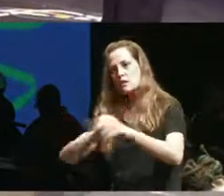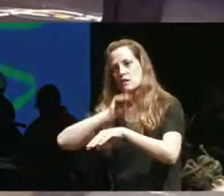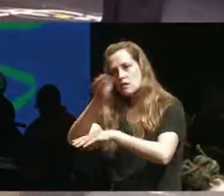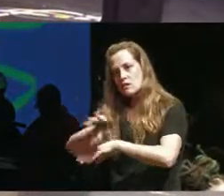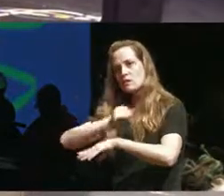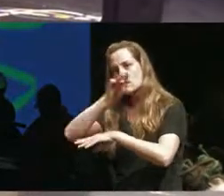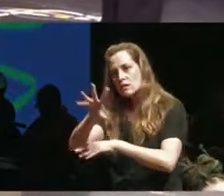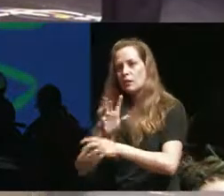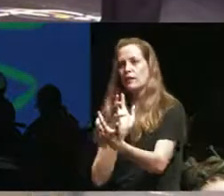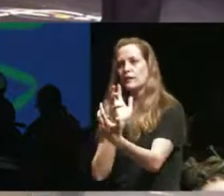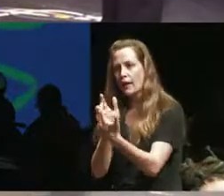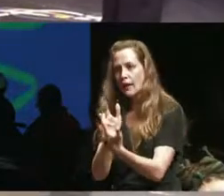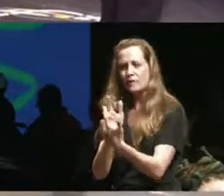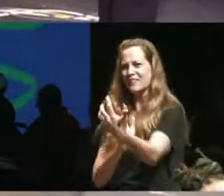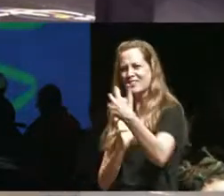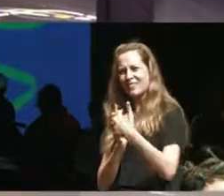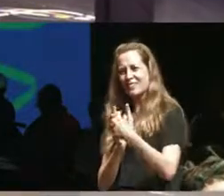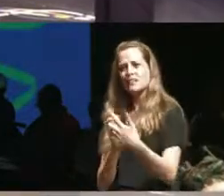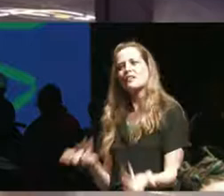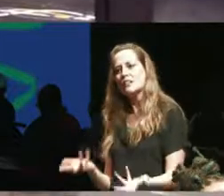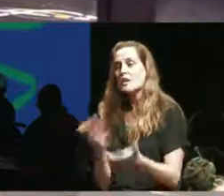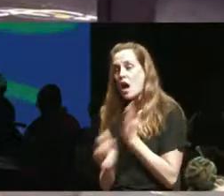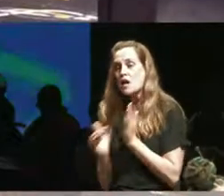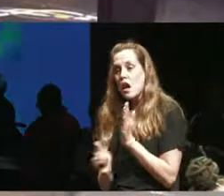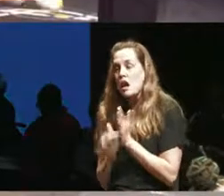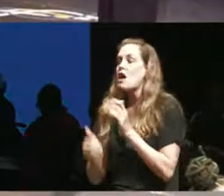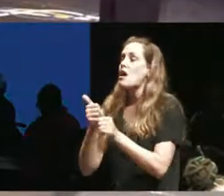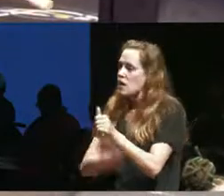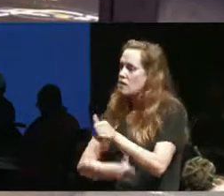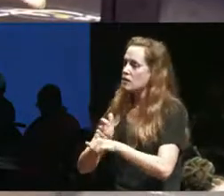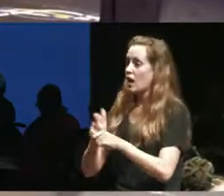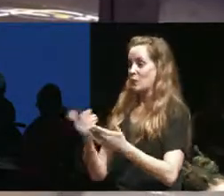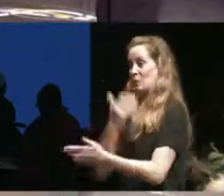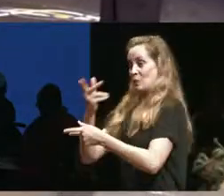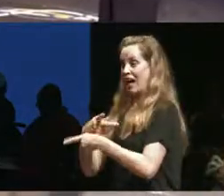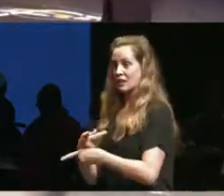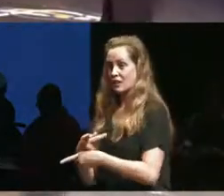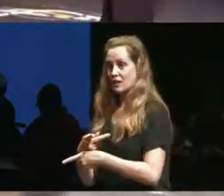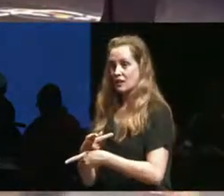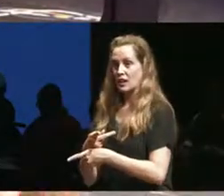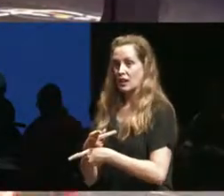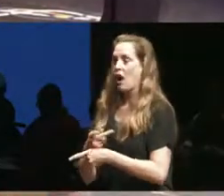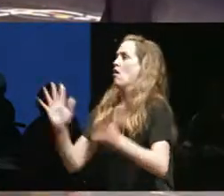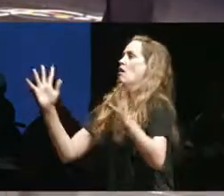or adapt or change again and again and again and every time there's another production that's like well we're starting from scratch again as if we